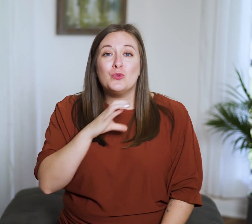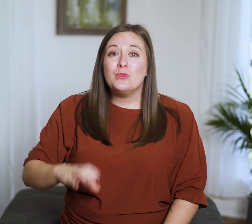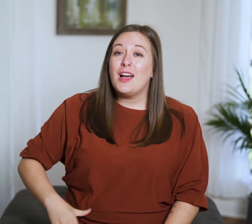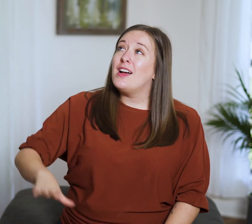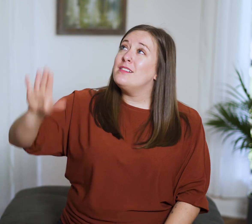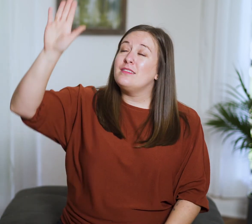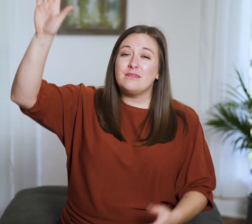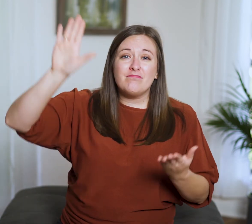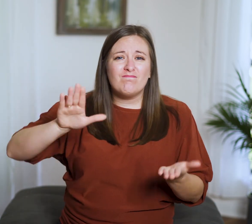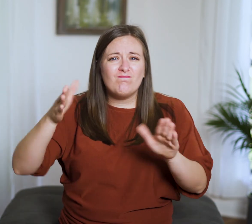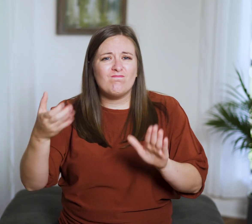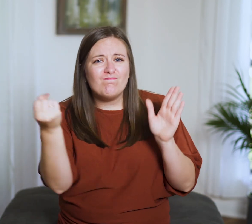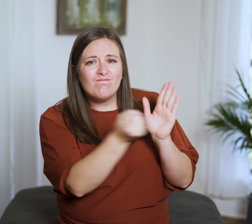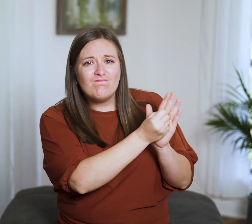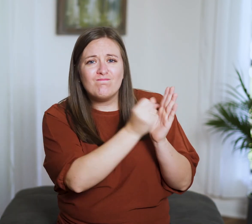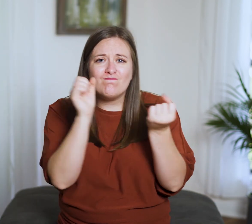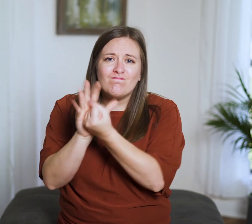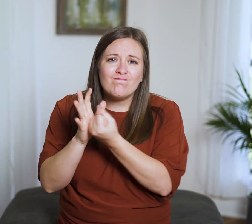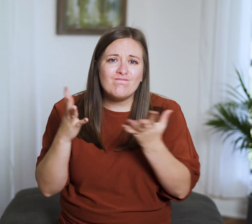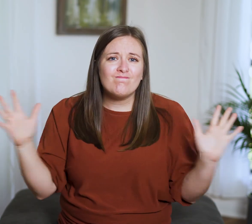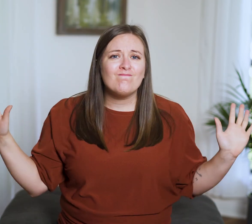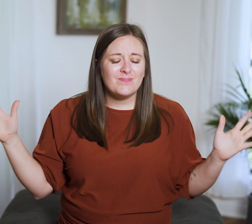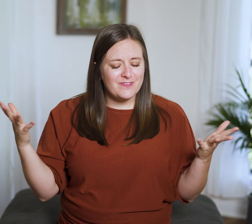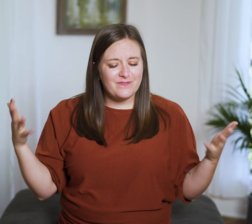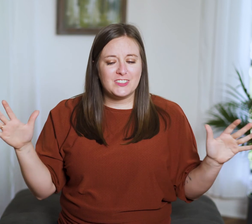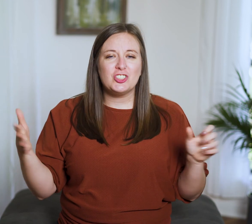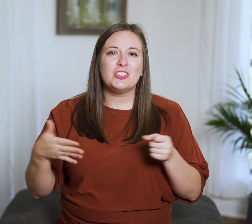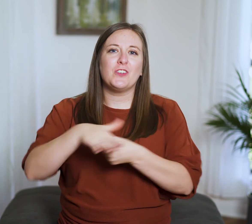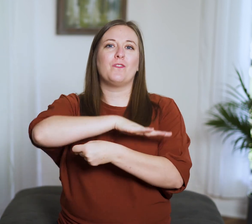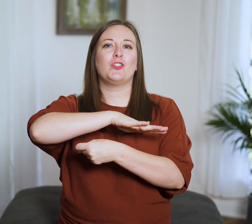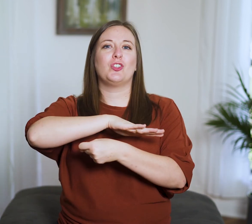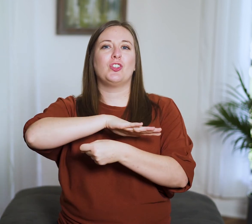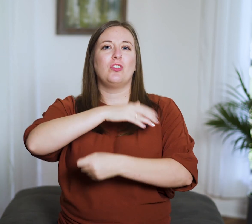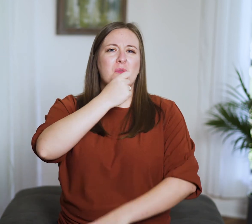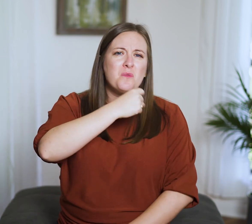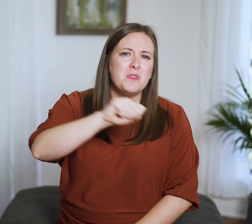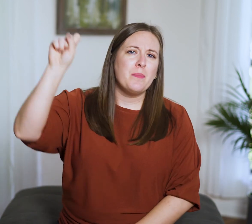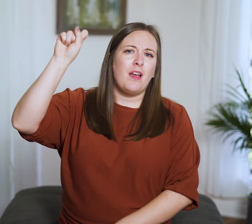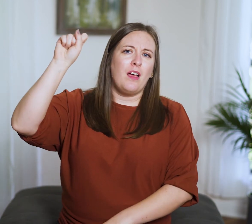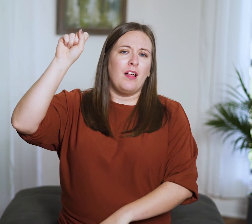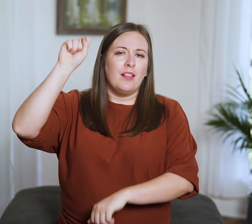Christ’s death covers not only our rebellious moments,